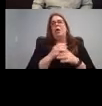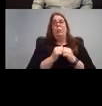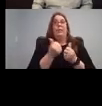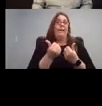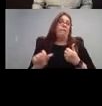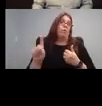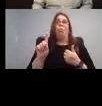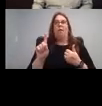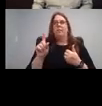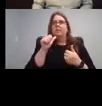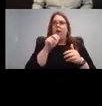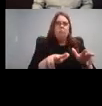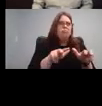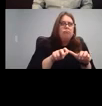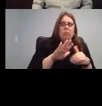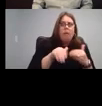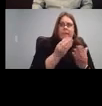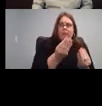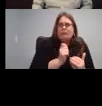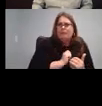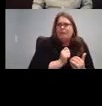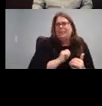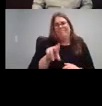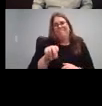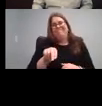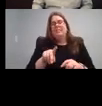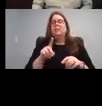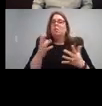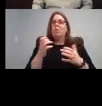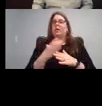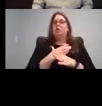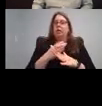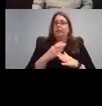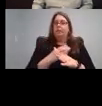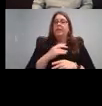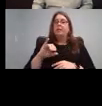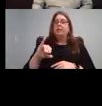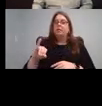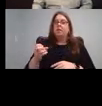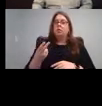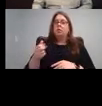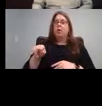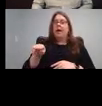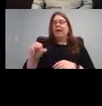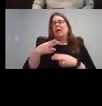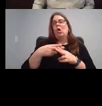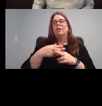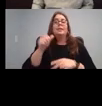So I made this thing, which Johanna actually called Razi's resources, and I was like, oh, I kinda like that its cute.